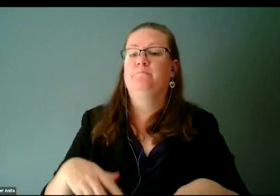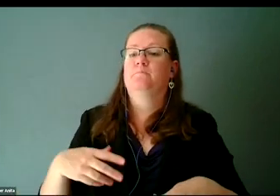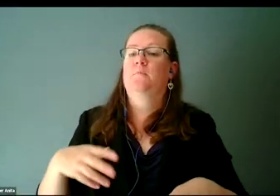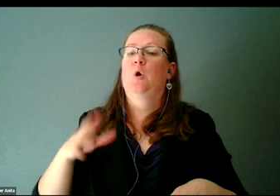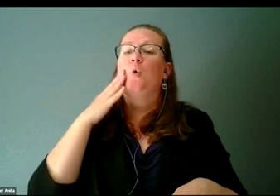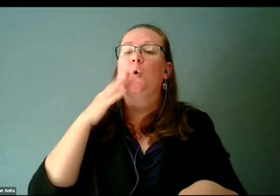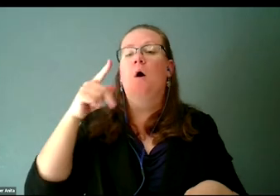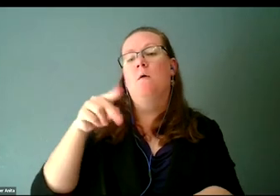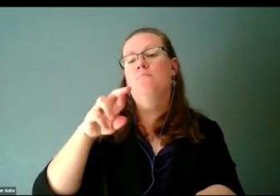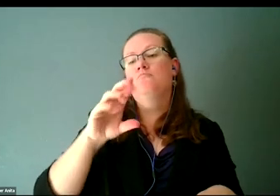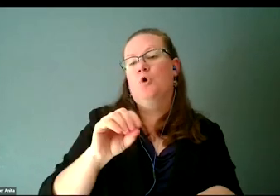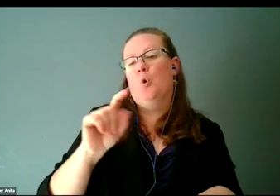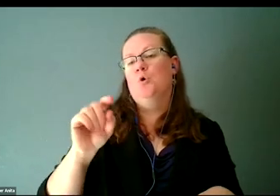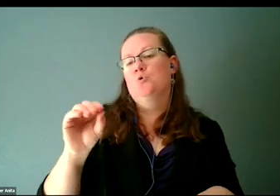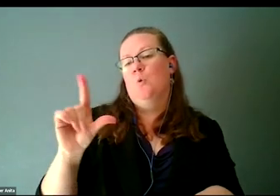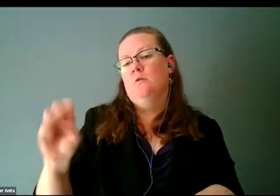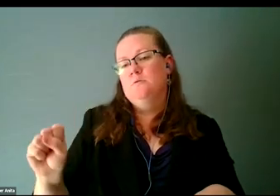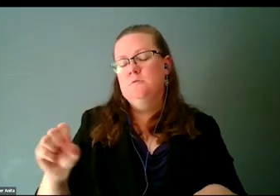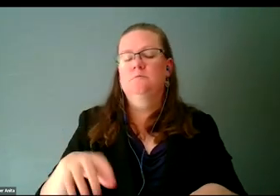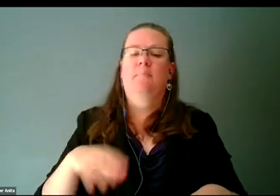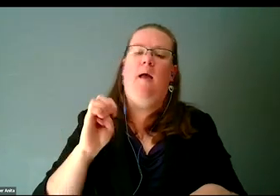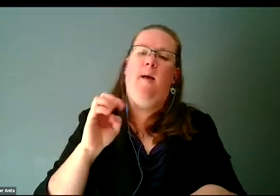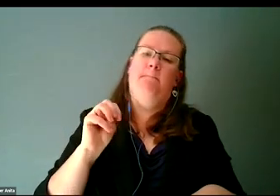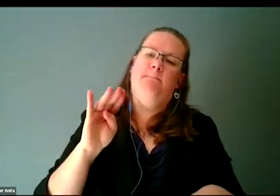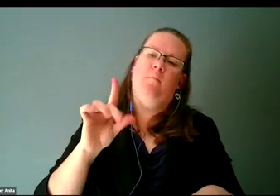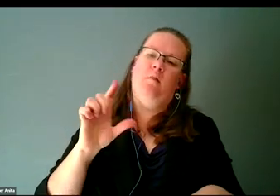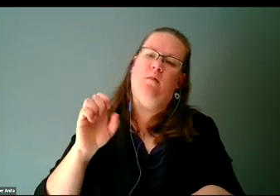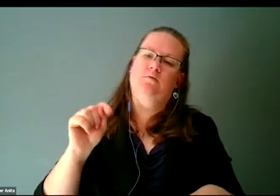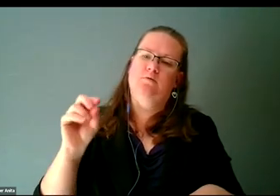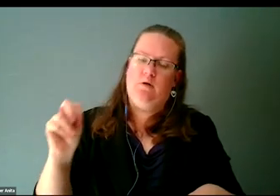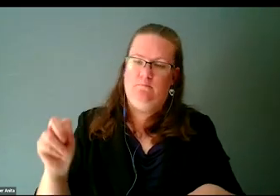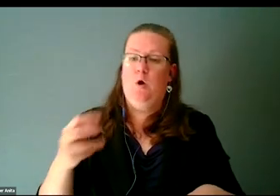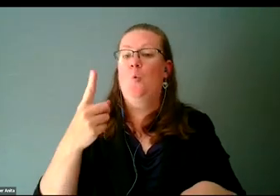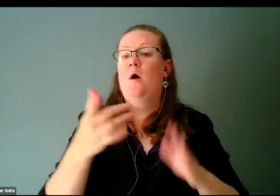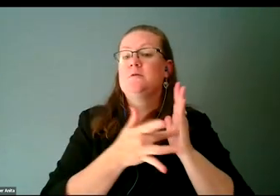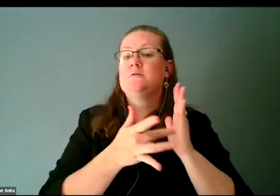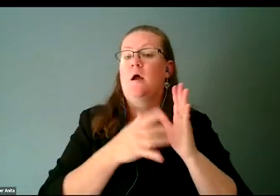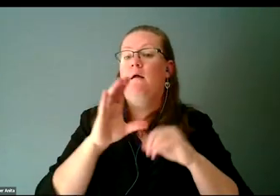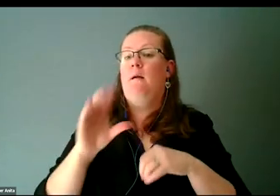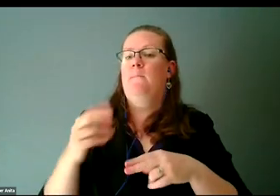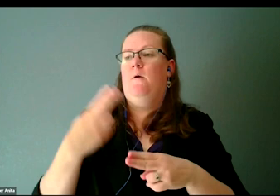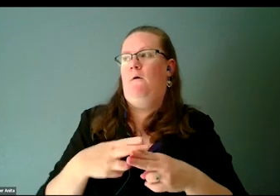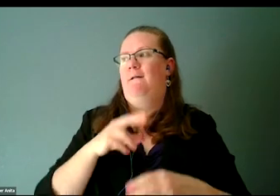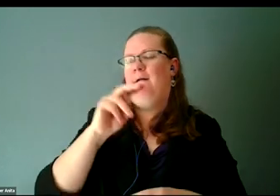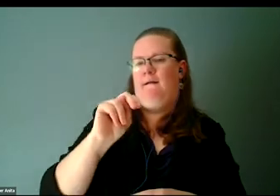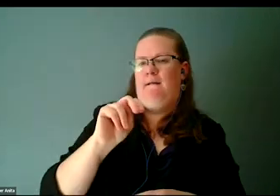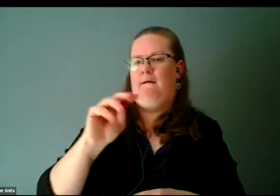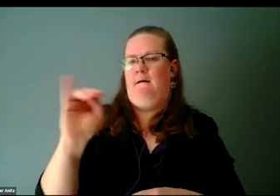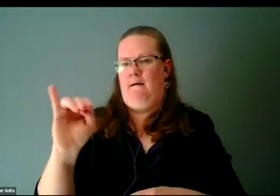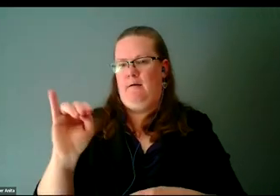There's a digital audio workstation tech company called NI, Native Instruments, and they're based out of the UK.